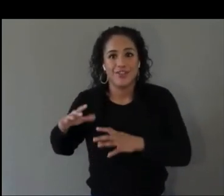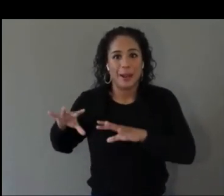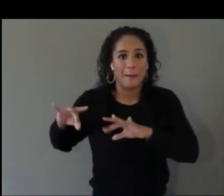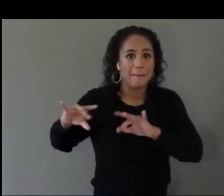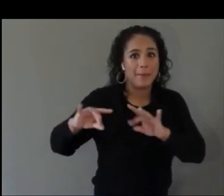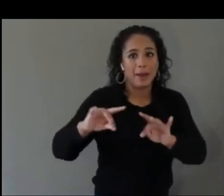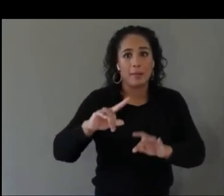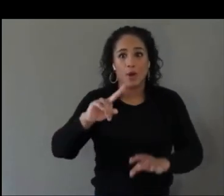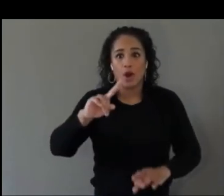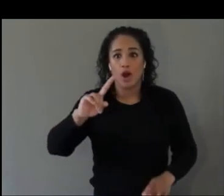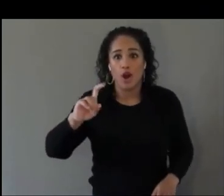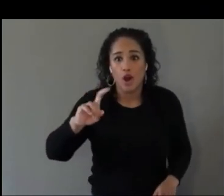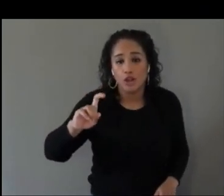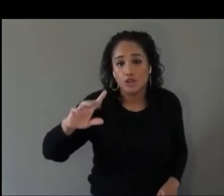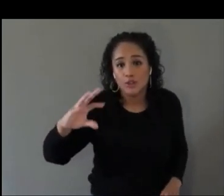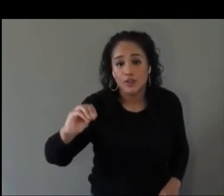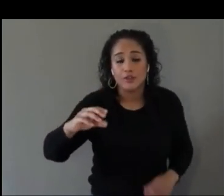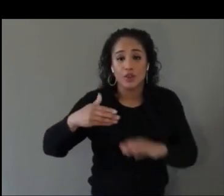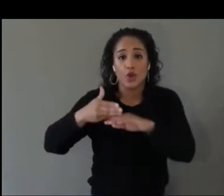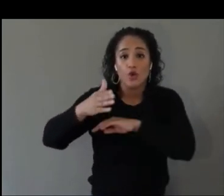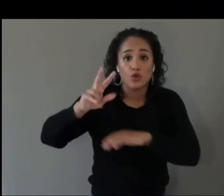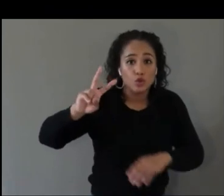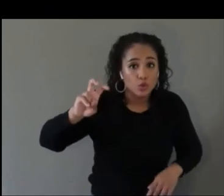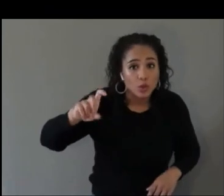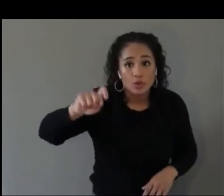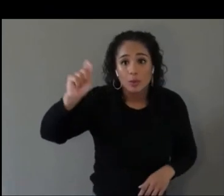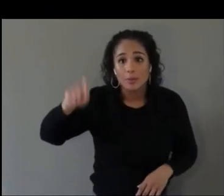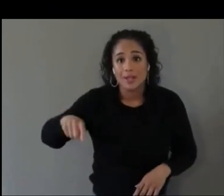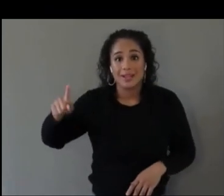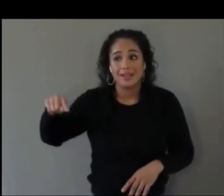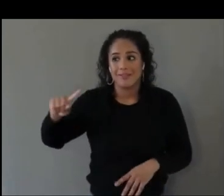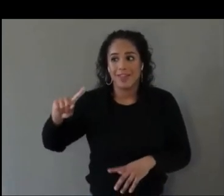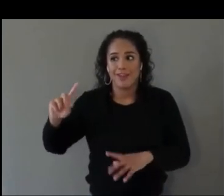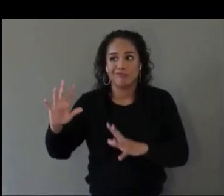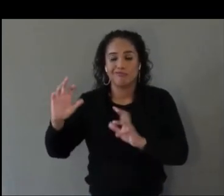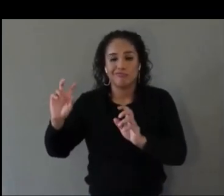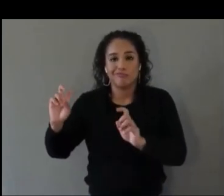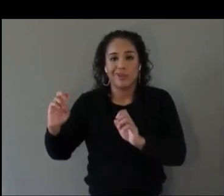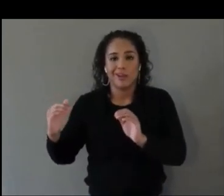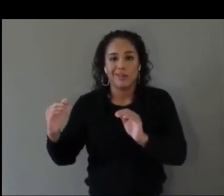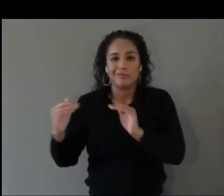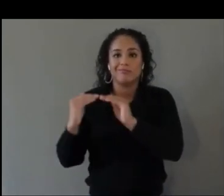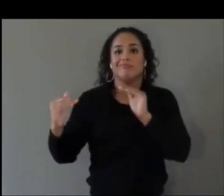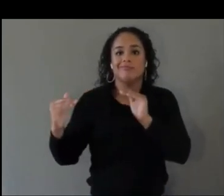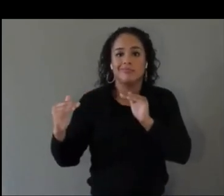make up for that missing part. Therefore, it is good to double check yourself.